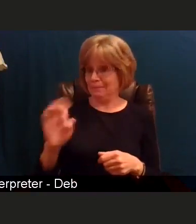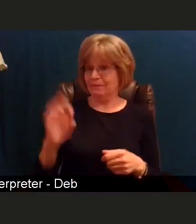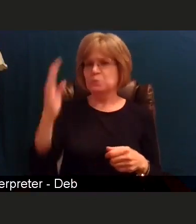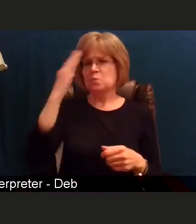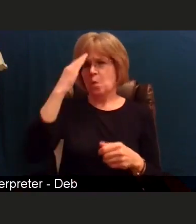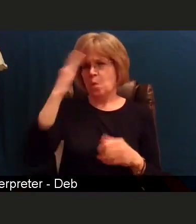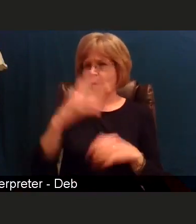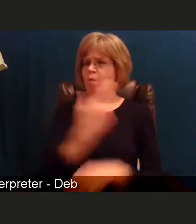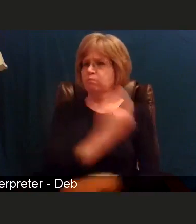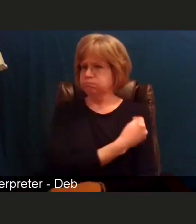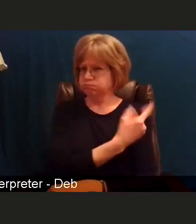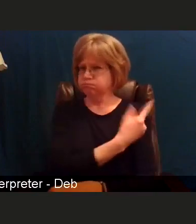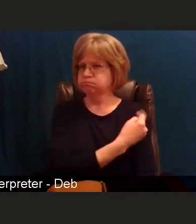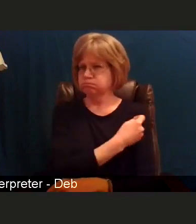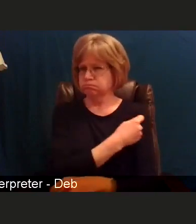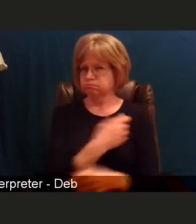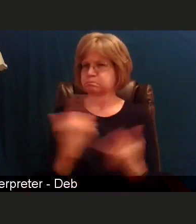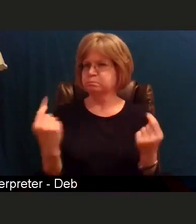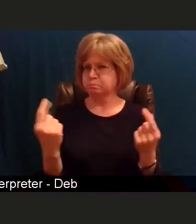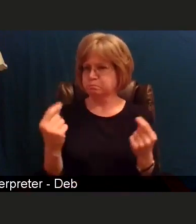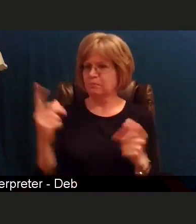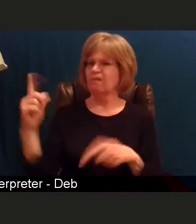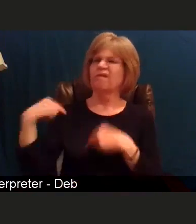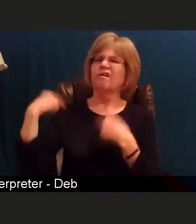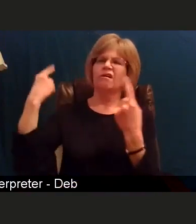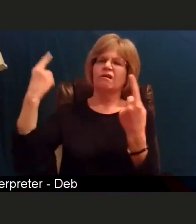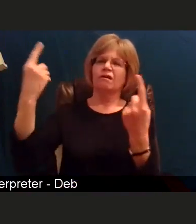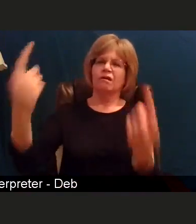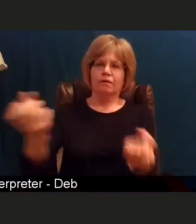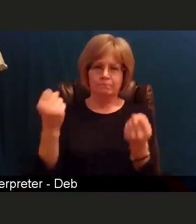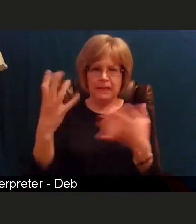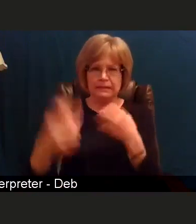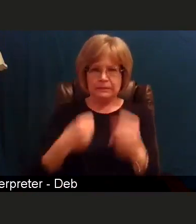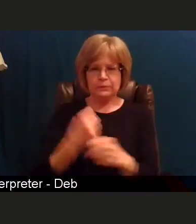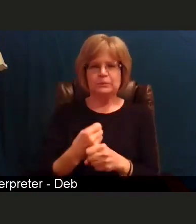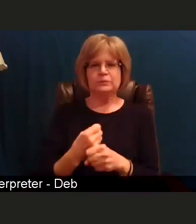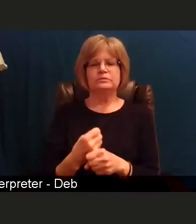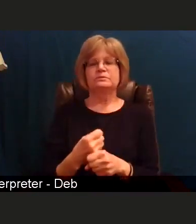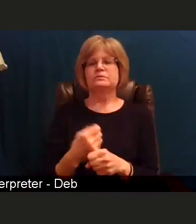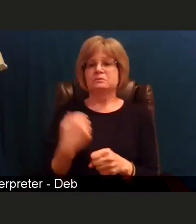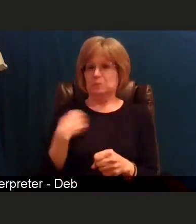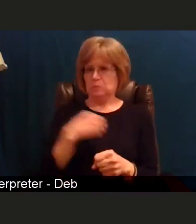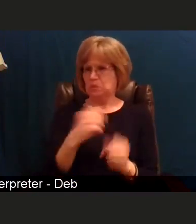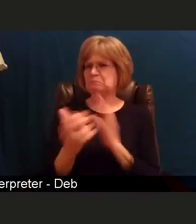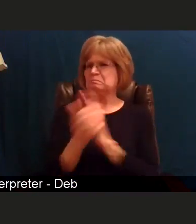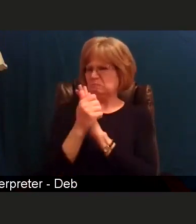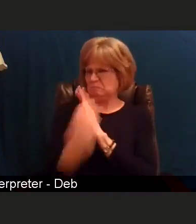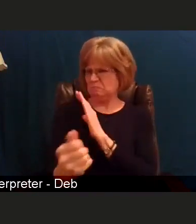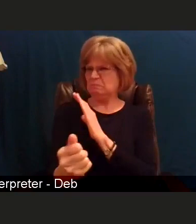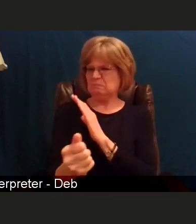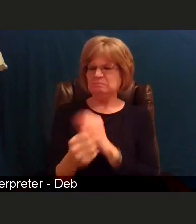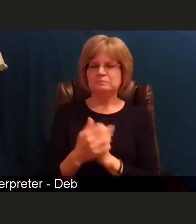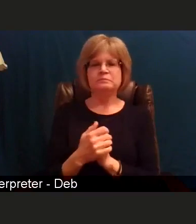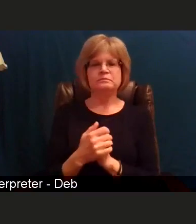We've been doing this for years, and we do this very well. For example, this year alone,